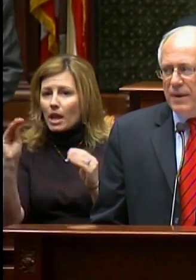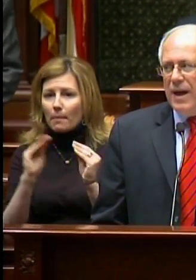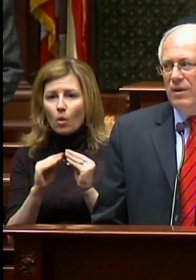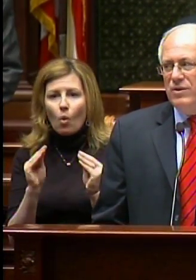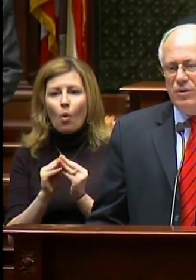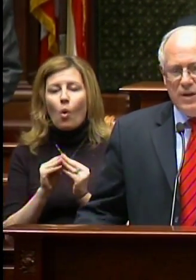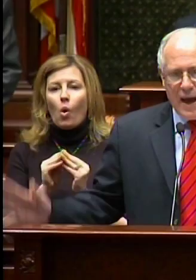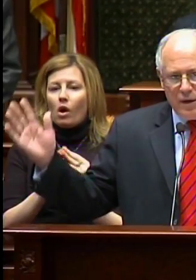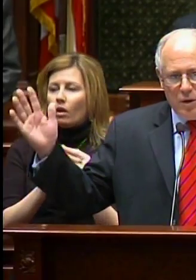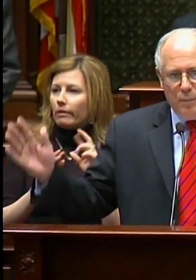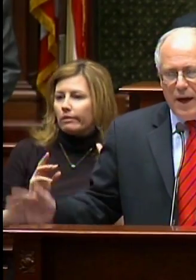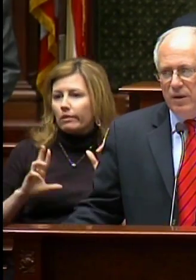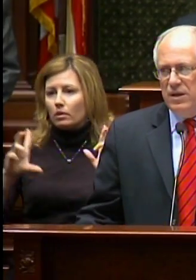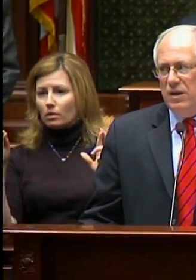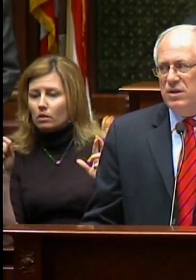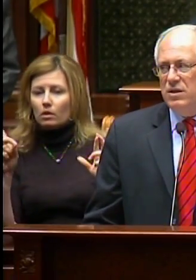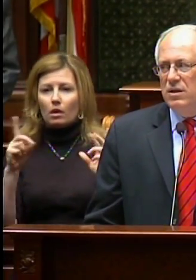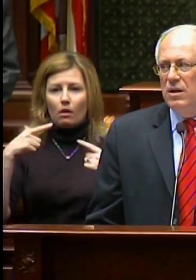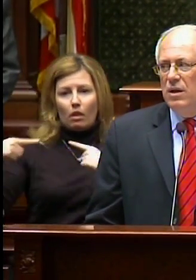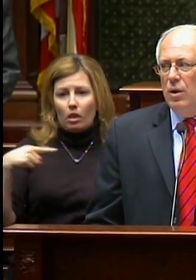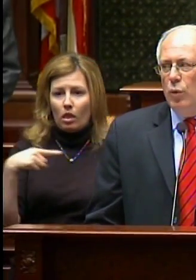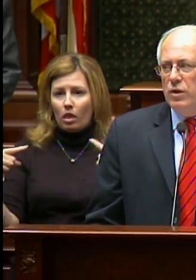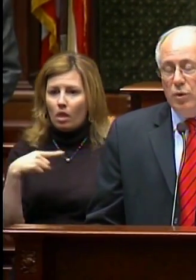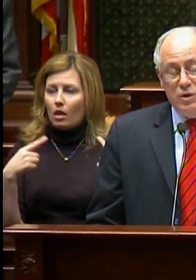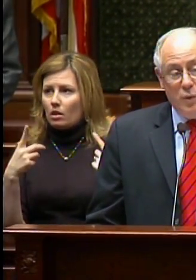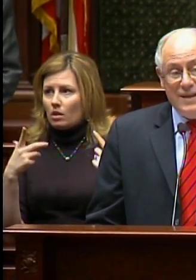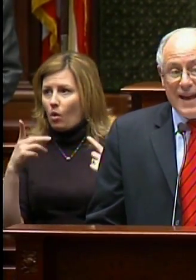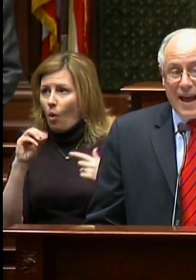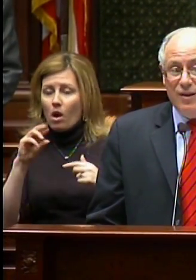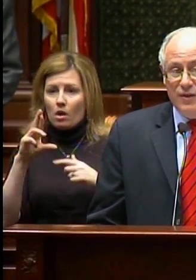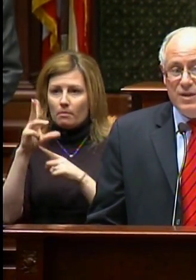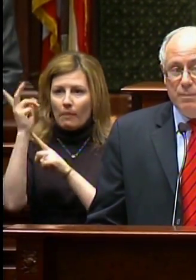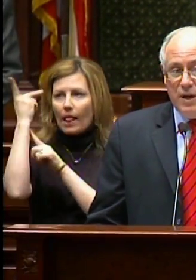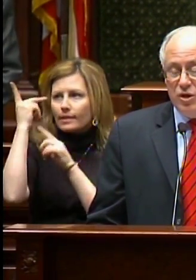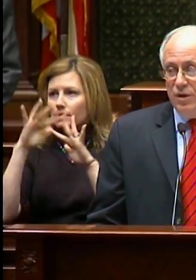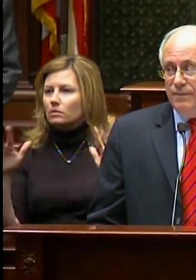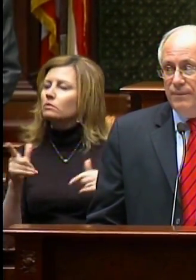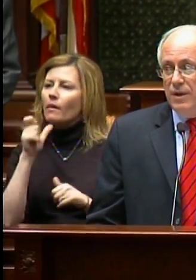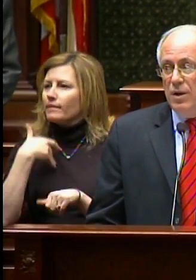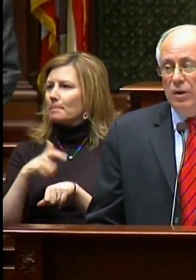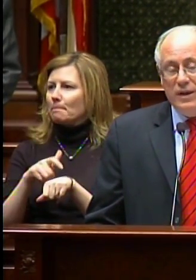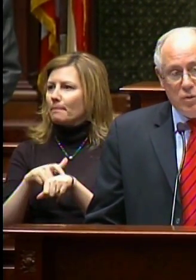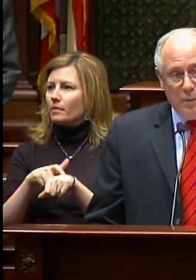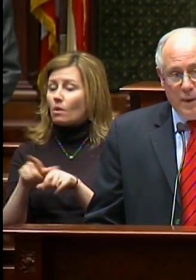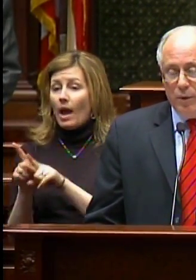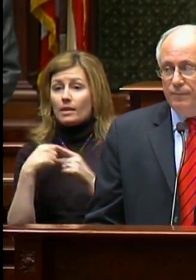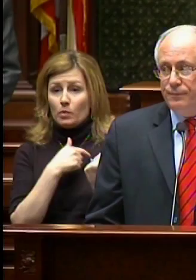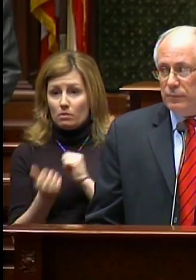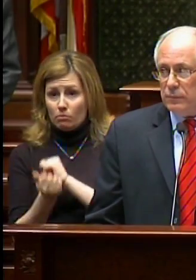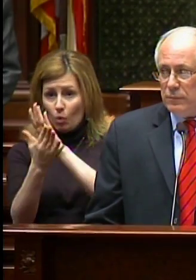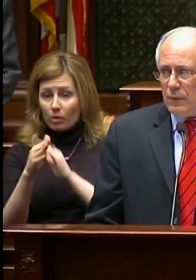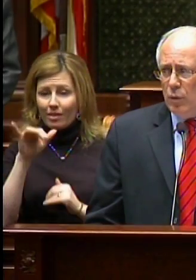battles or tactical politics. So as we tackle this budget, let’s remember: